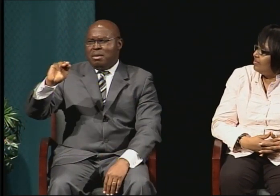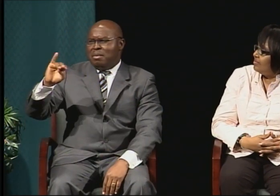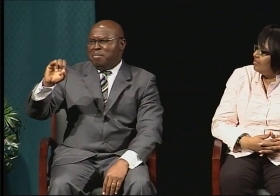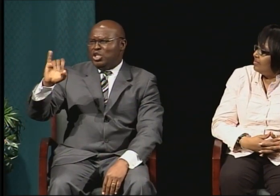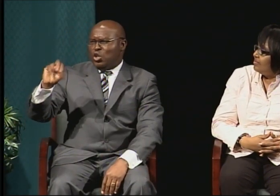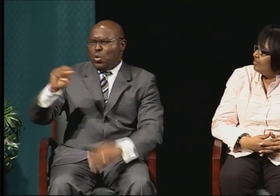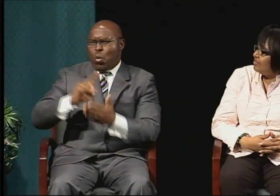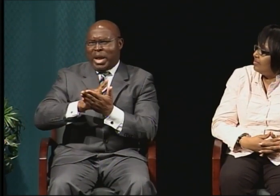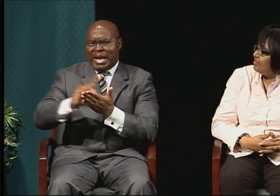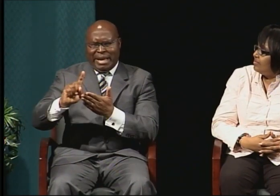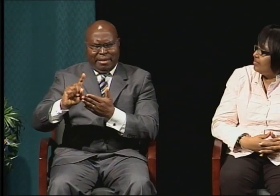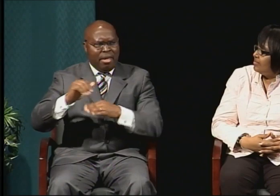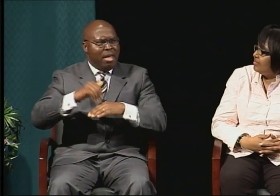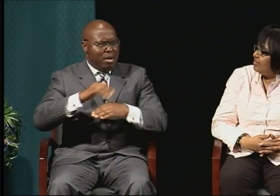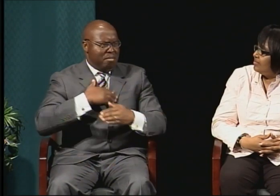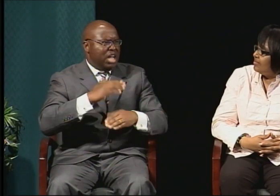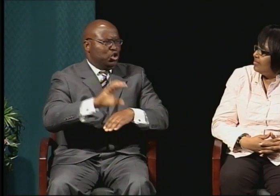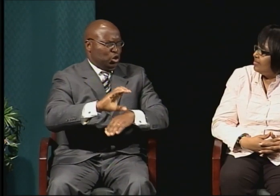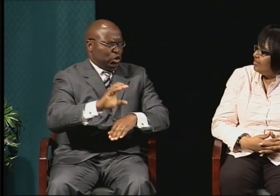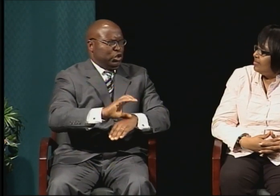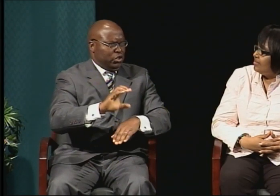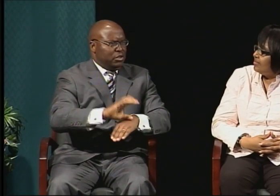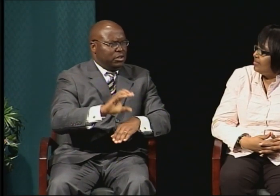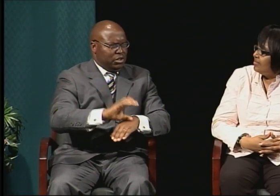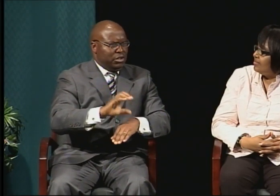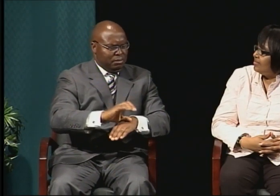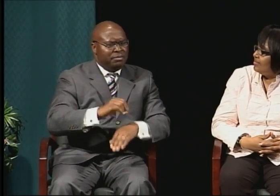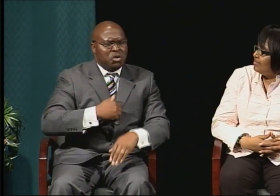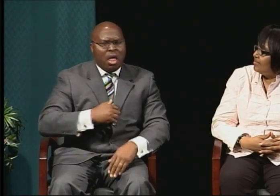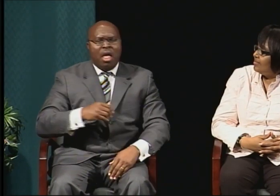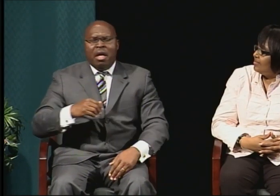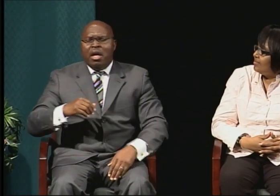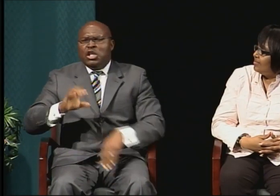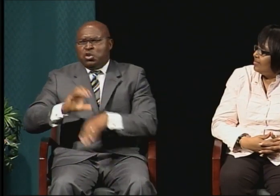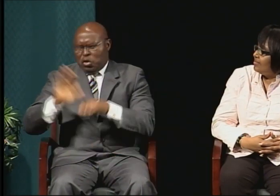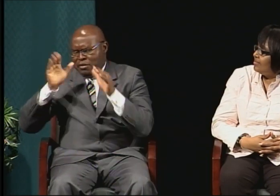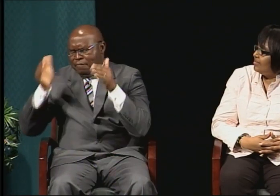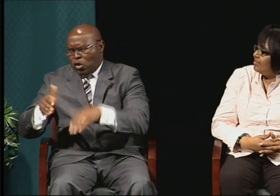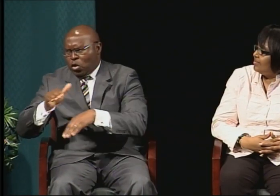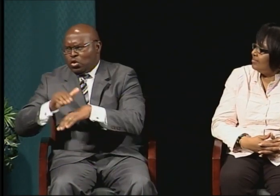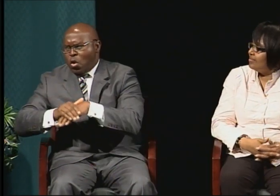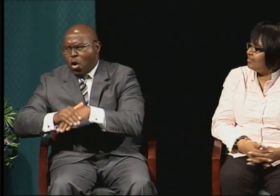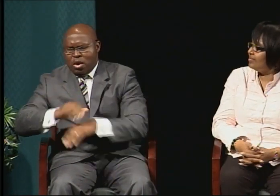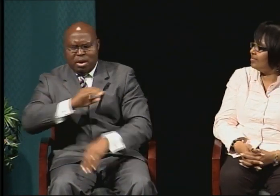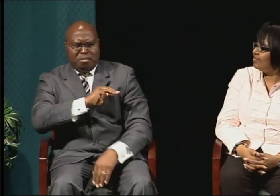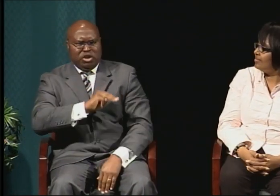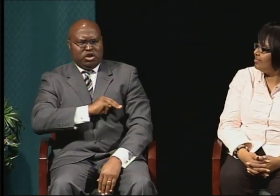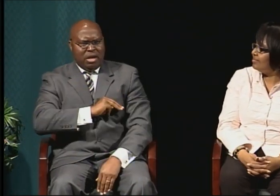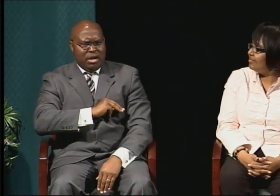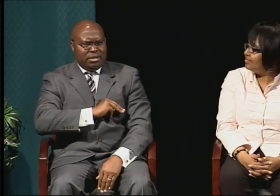My third reason was during a missionary week at my church.